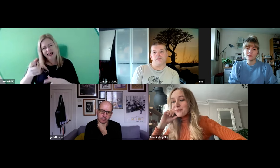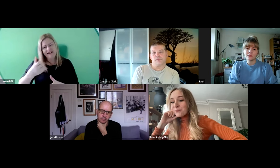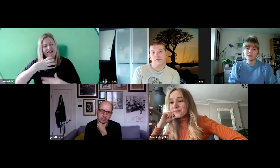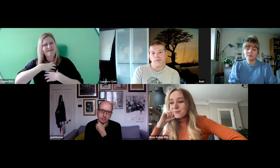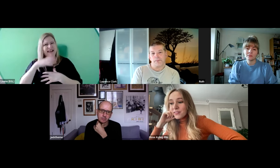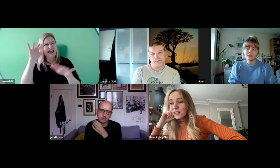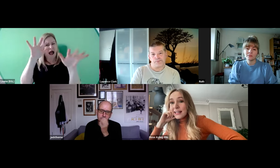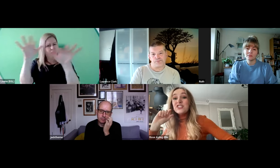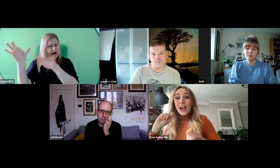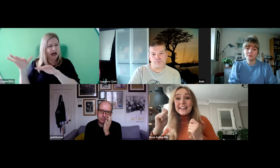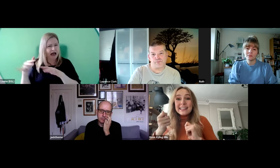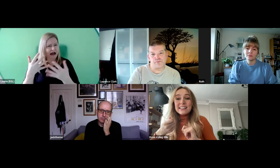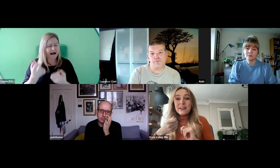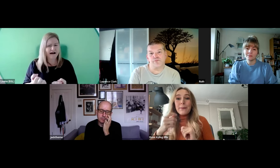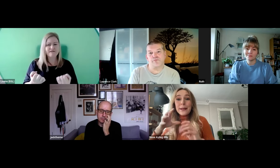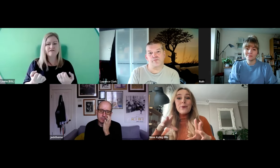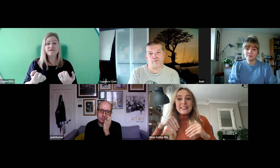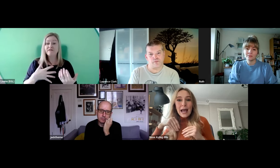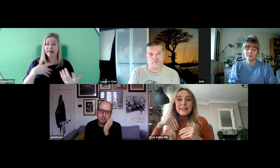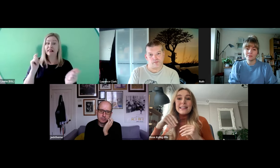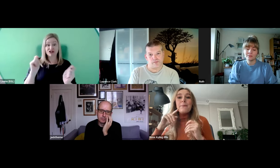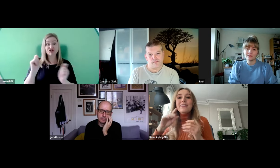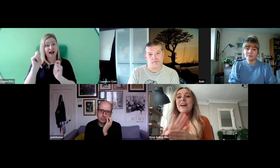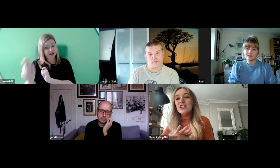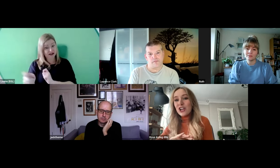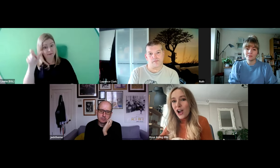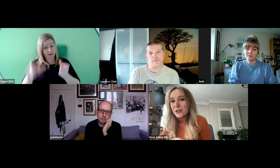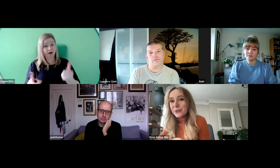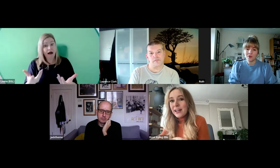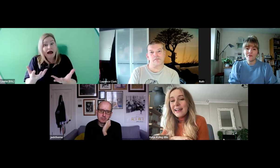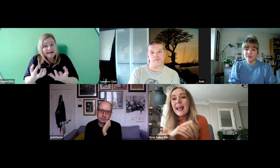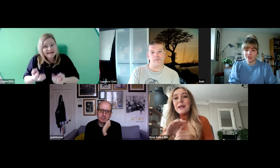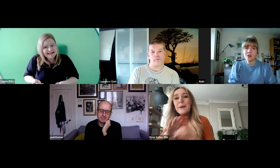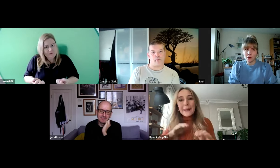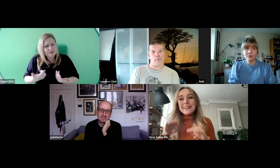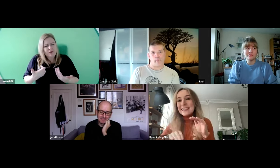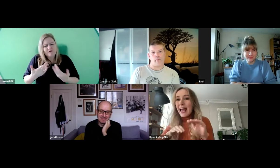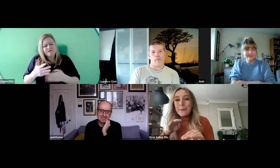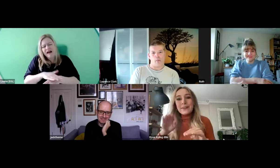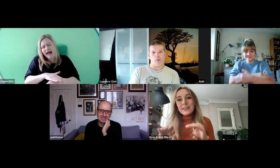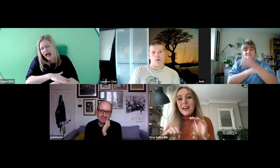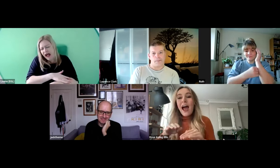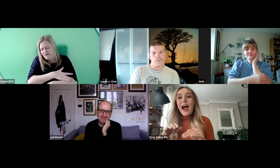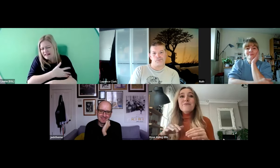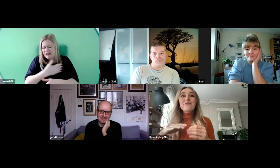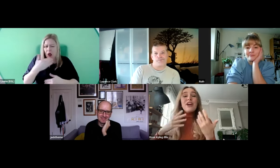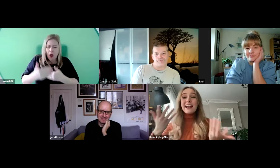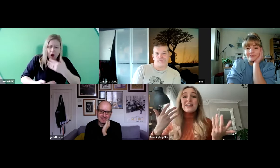out there. It's changing and people are expecting it but it's very slow.